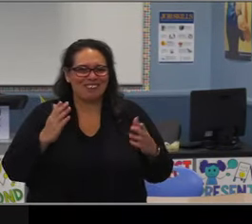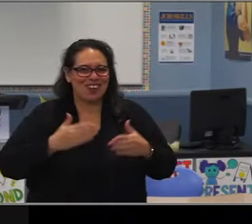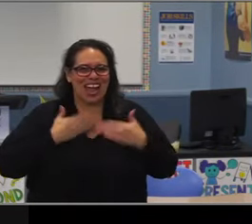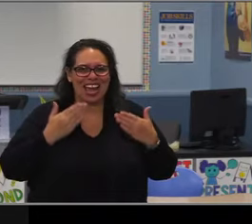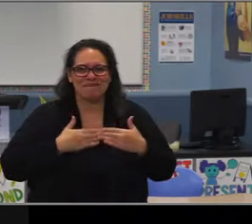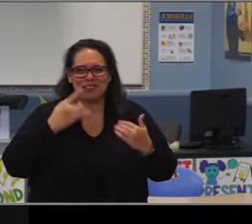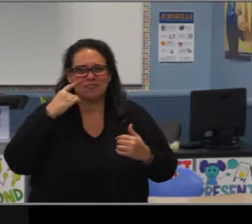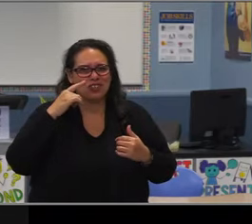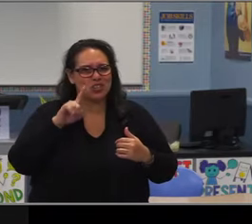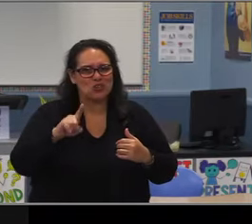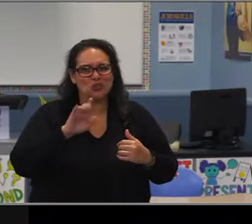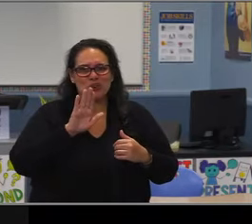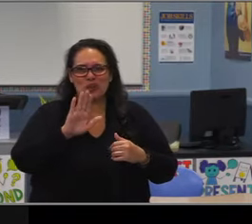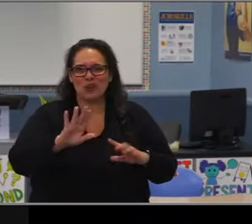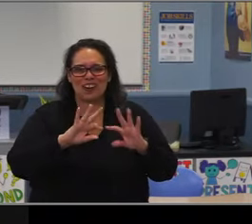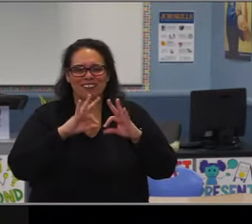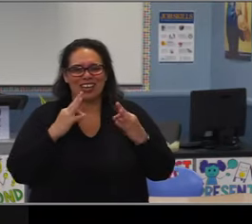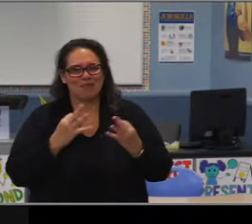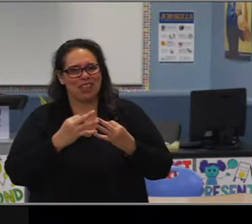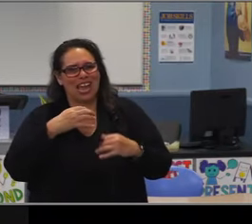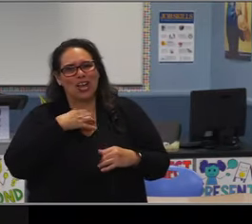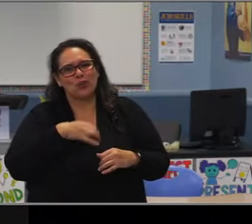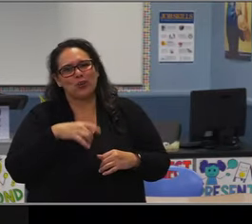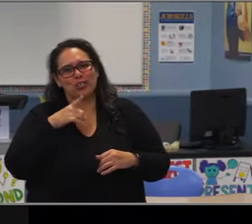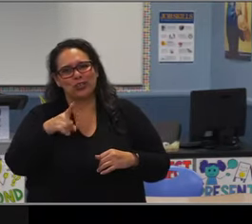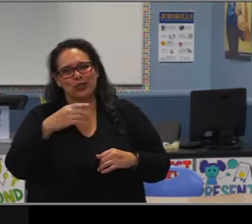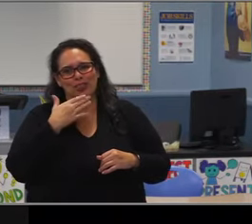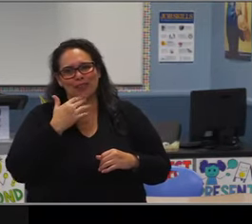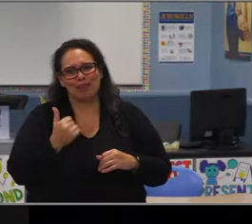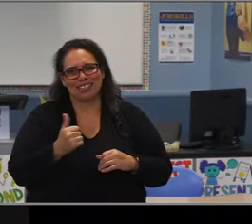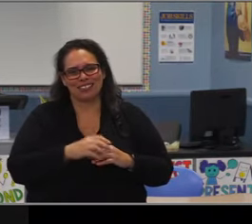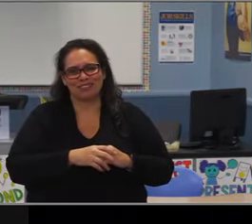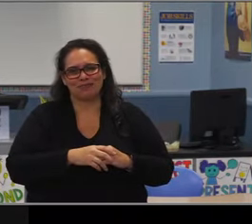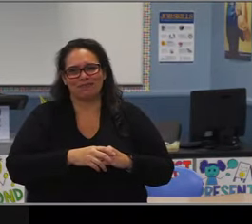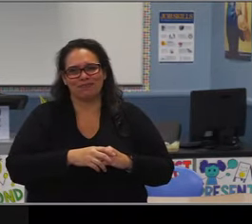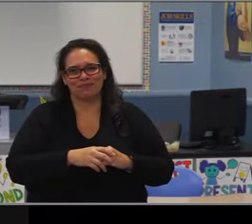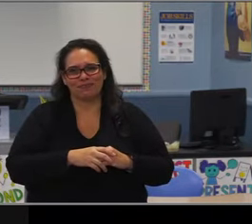I love that Jon has such deep roots in Long Beach,